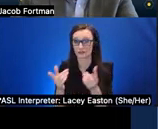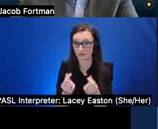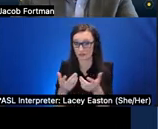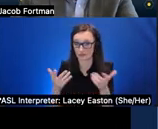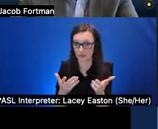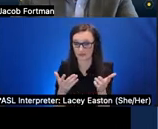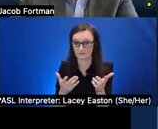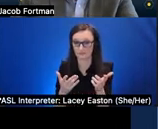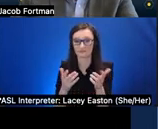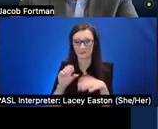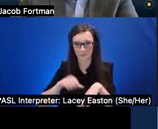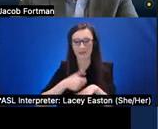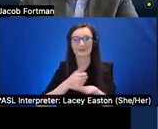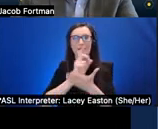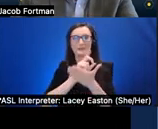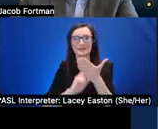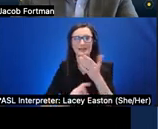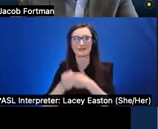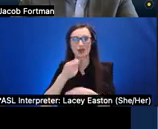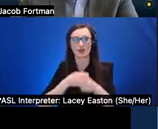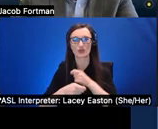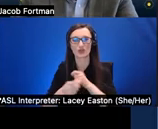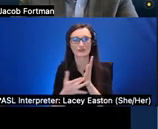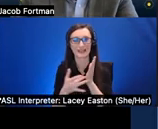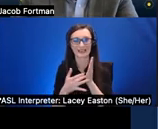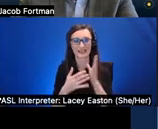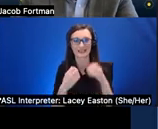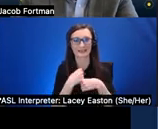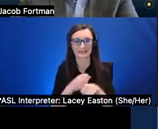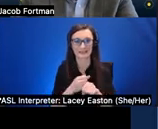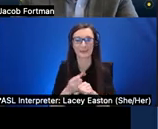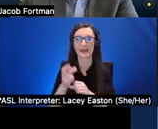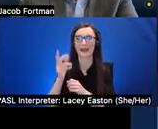alternative techniques that are accessible for people with visual impairment using screen readers